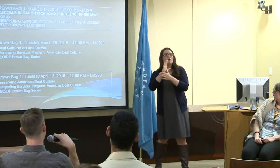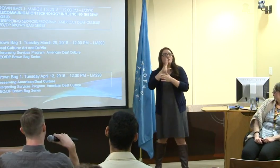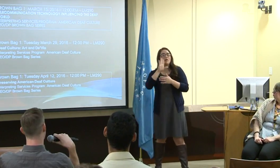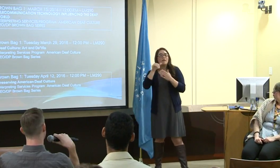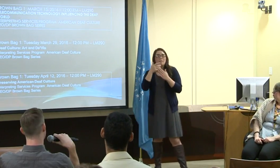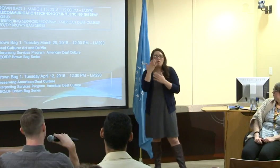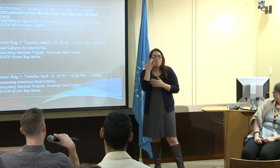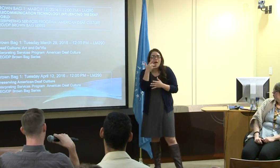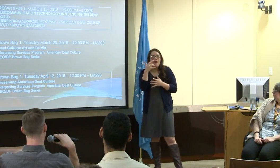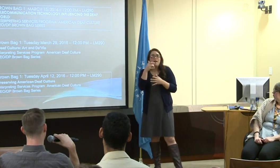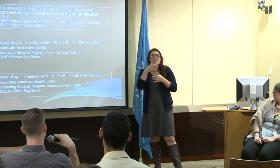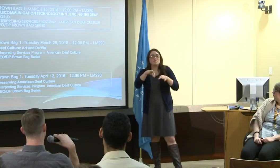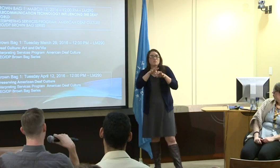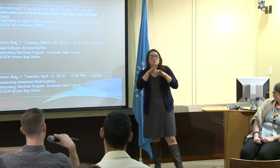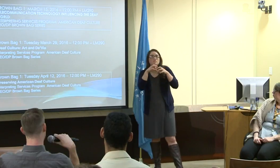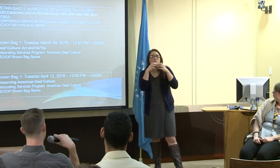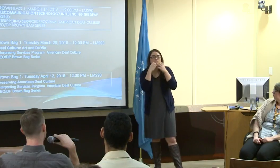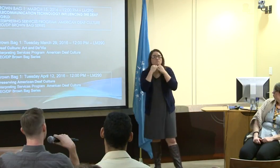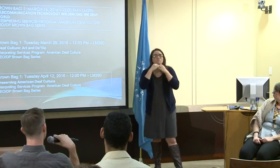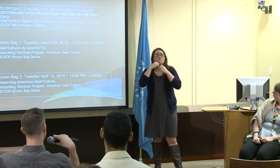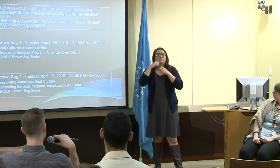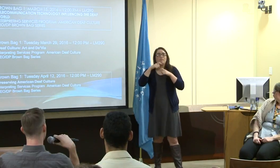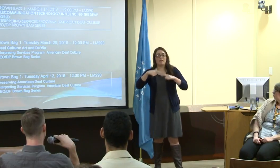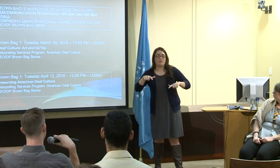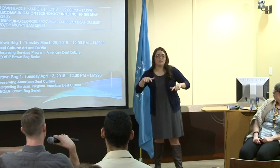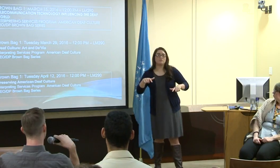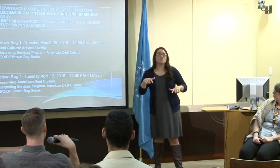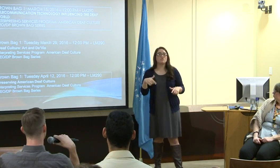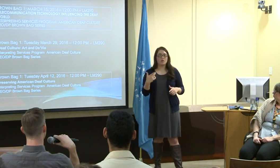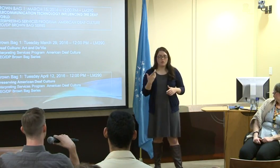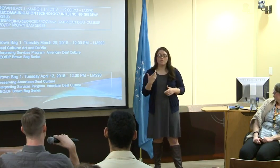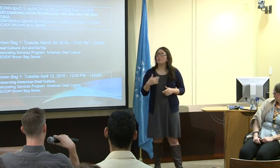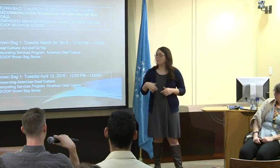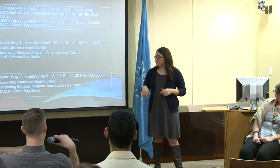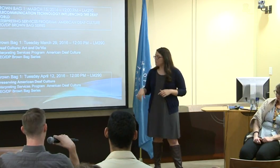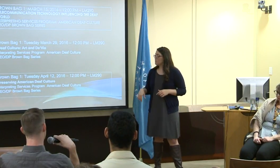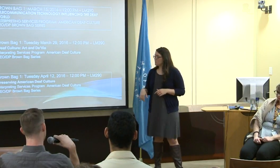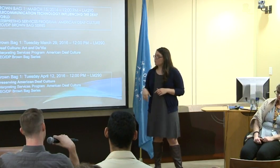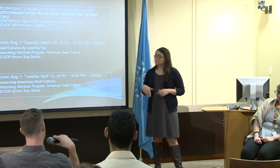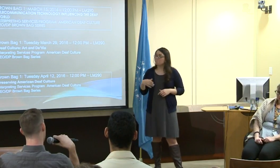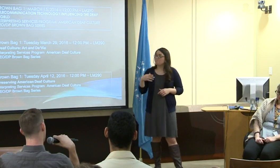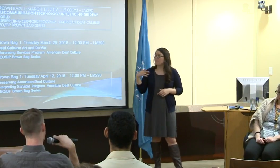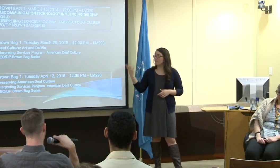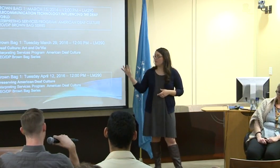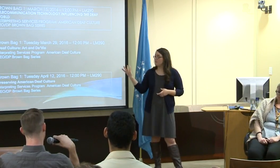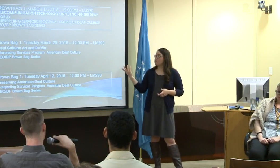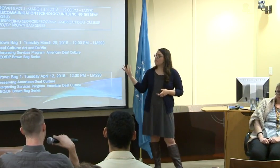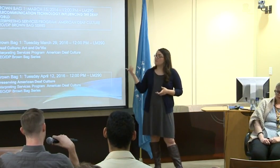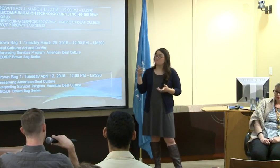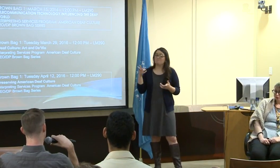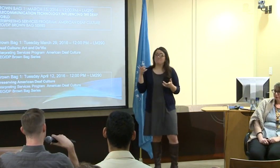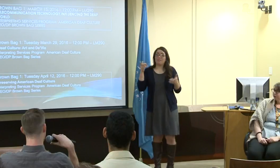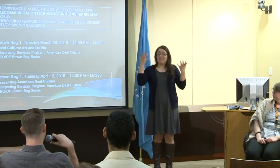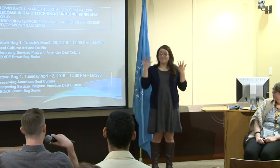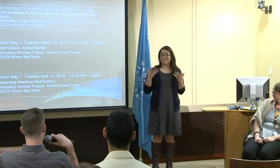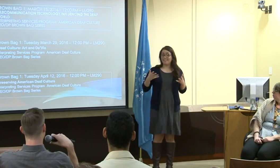about the past and other movies and the preservation of the language, as well as deaf culture.